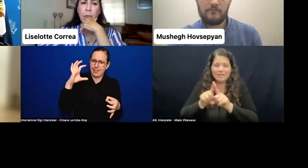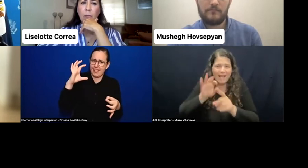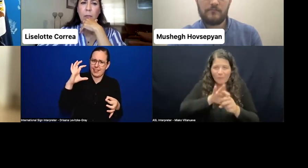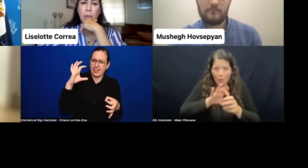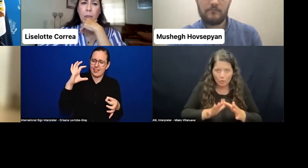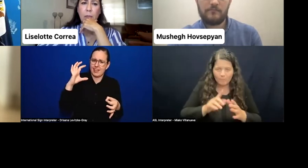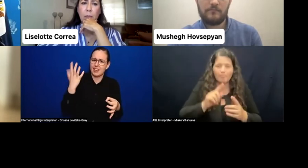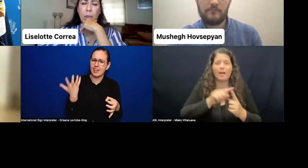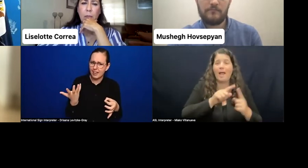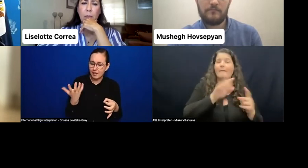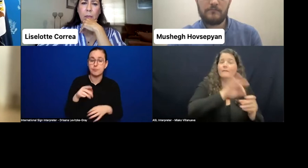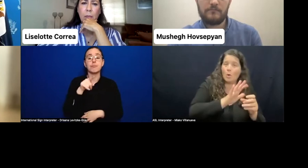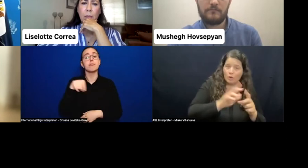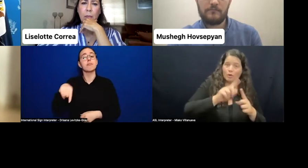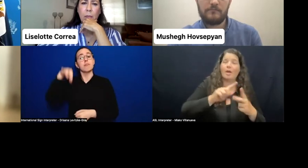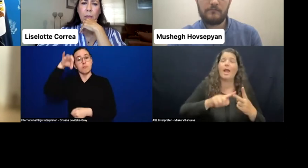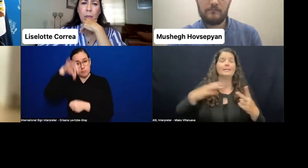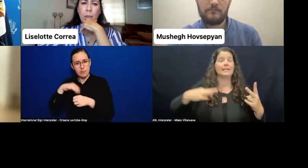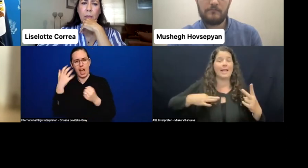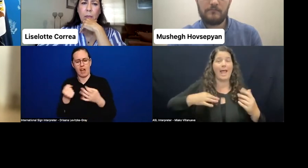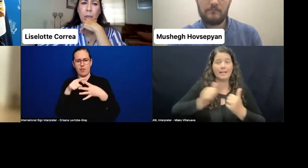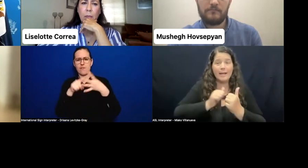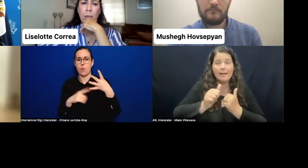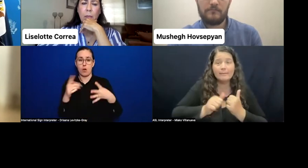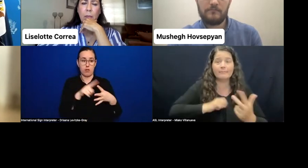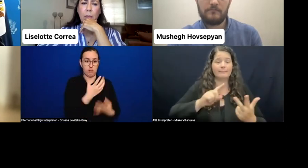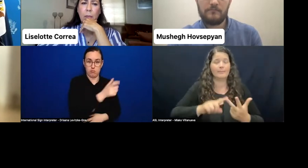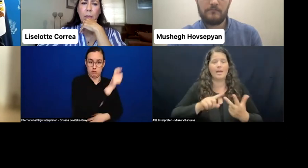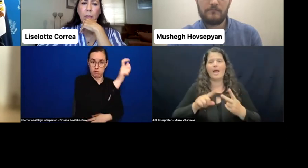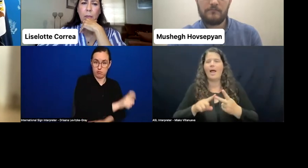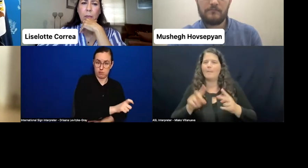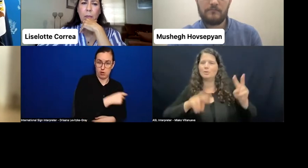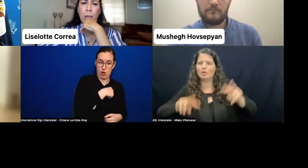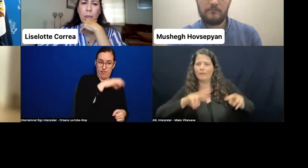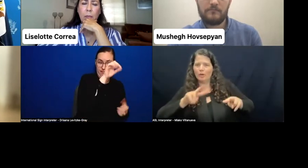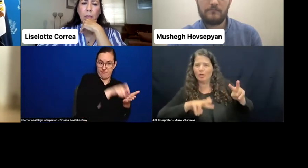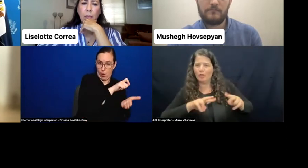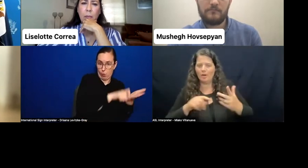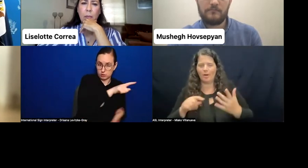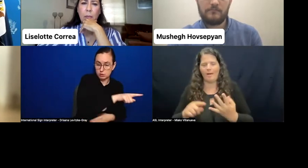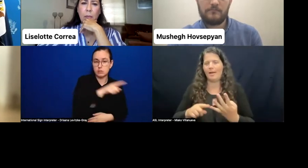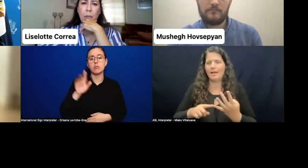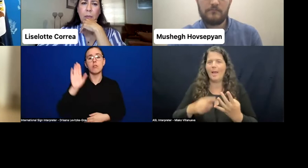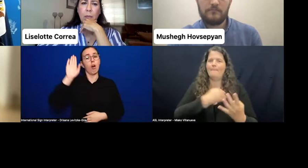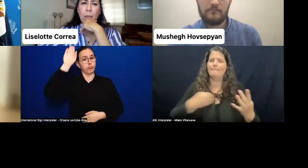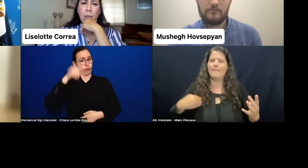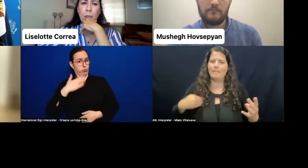as a candidate, as observer, and as a member of the election commissions.